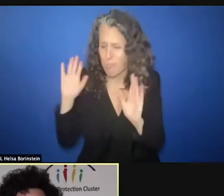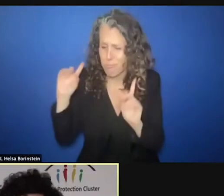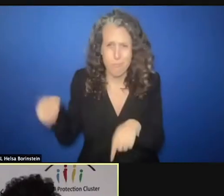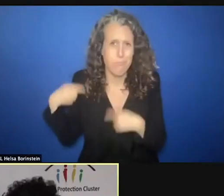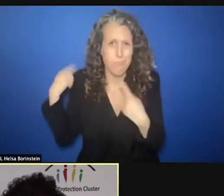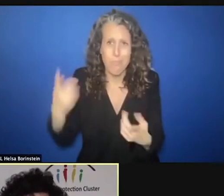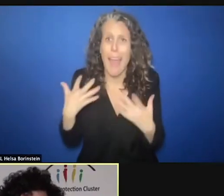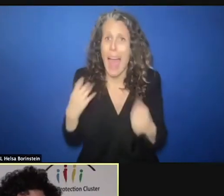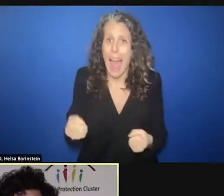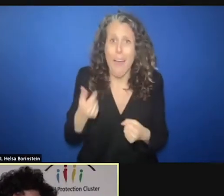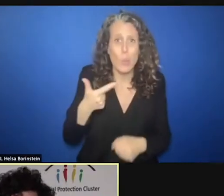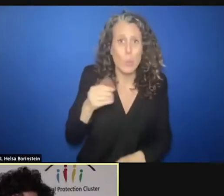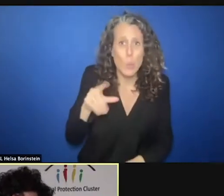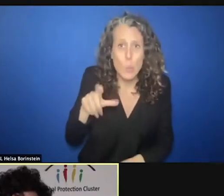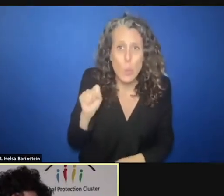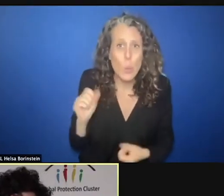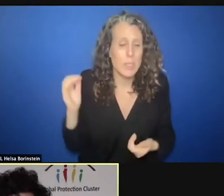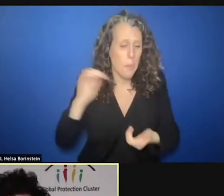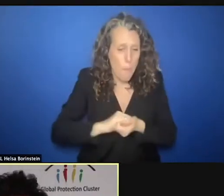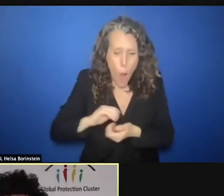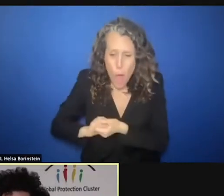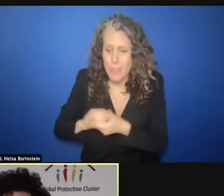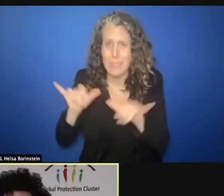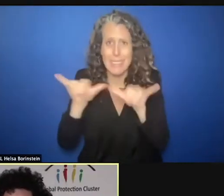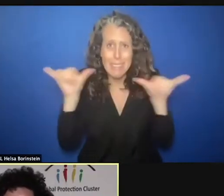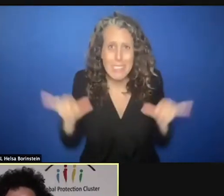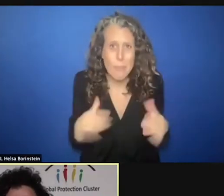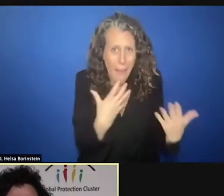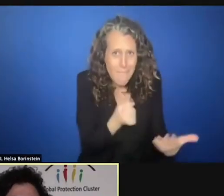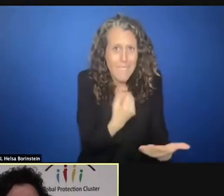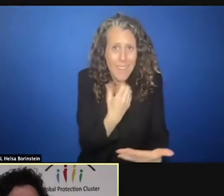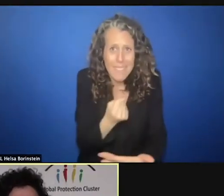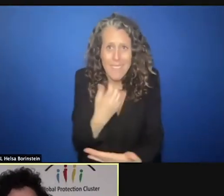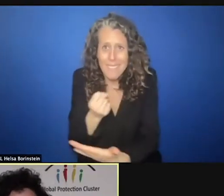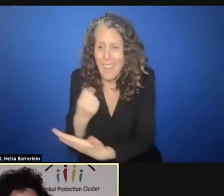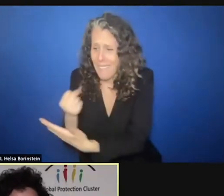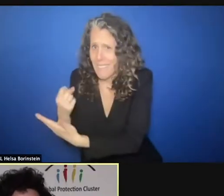we have the right partners. So in an otherwise very volatile humanitarian